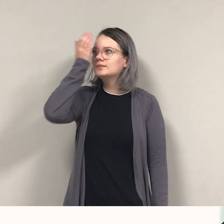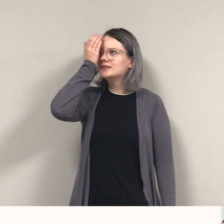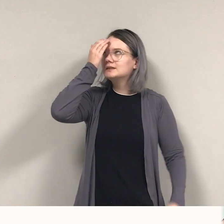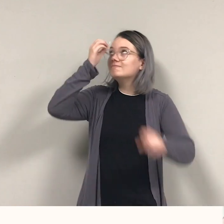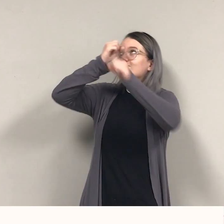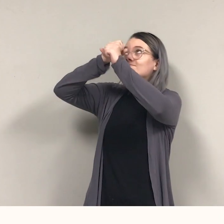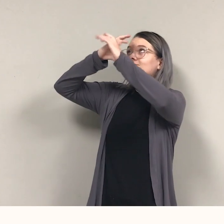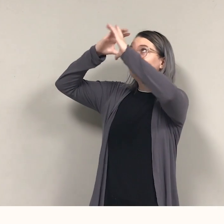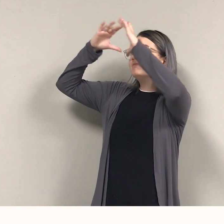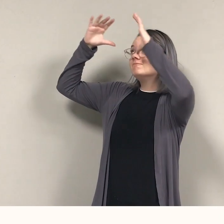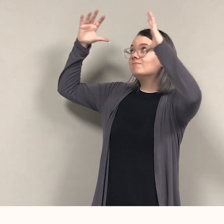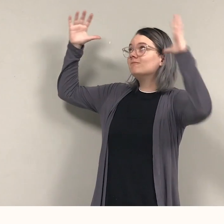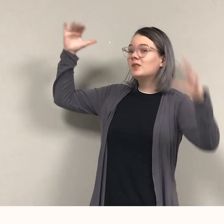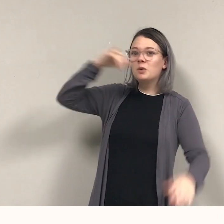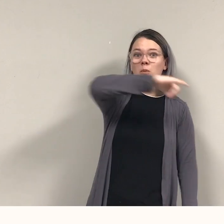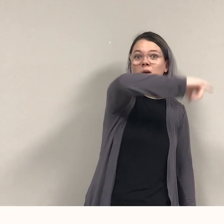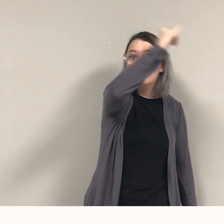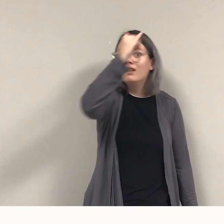Says, "Id better mend the sails!"